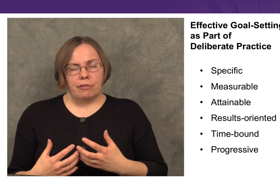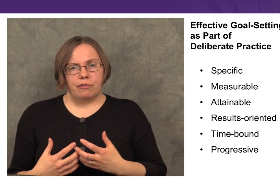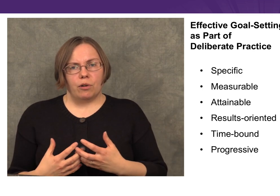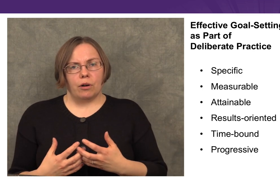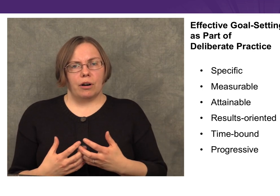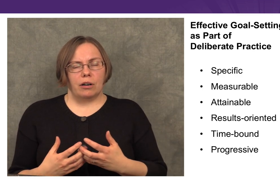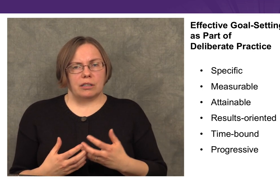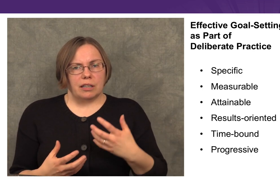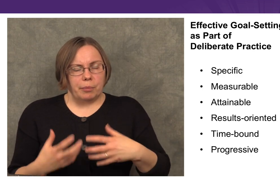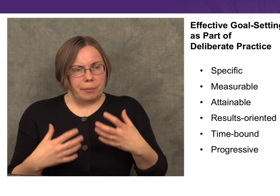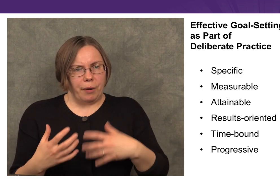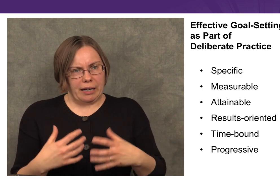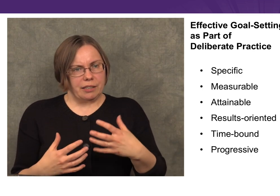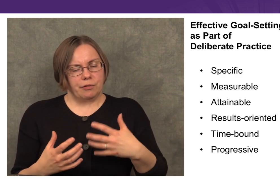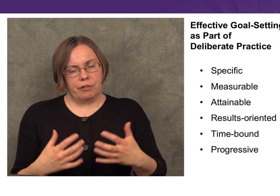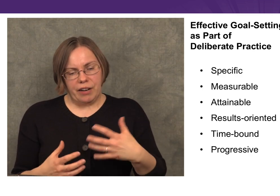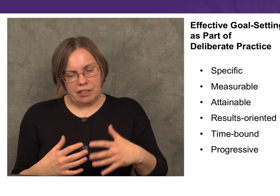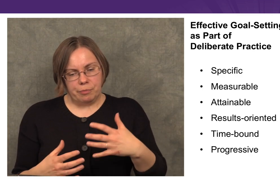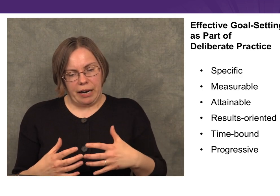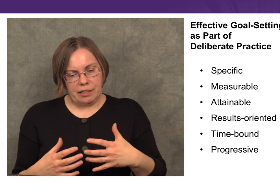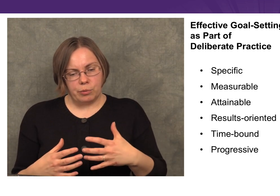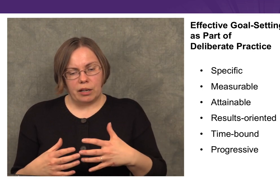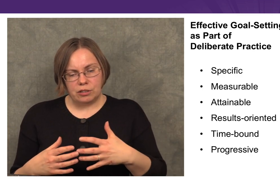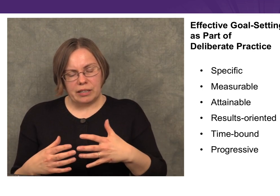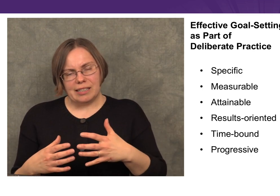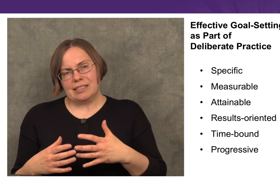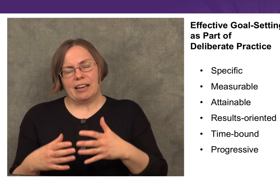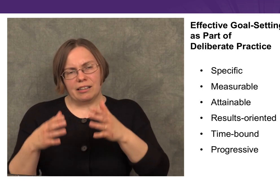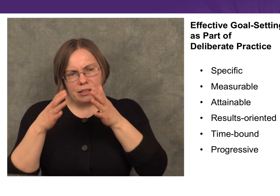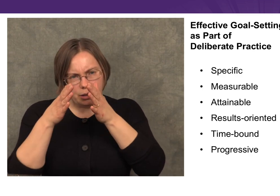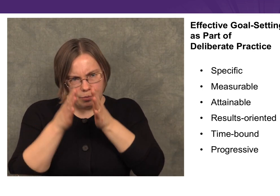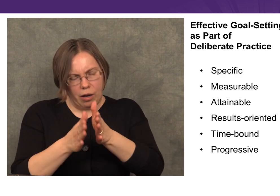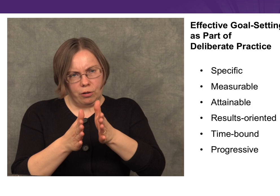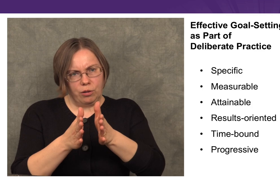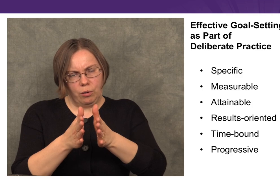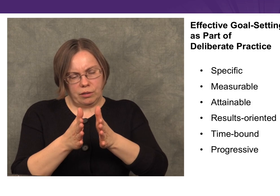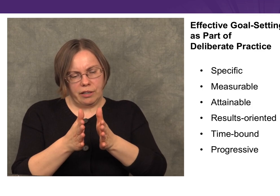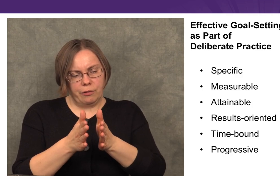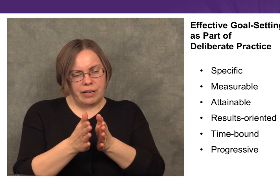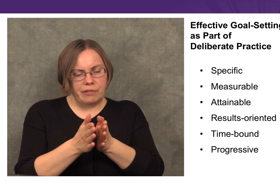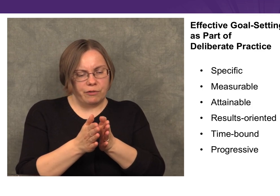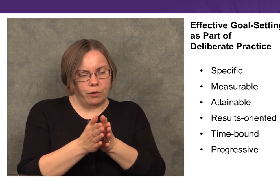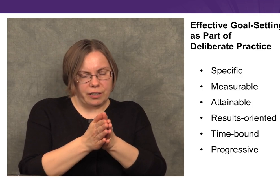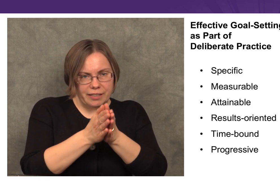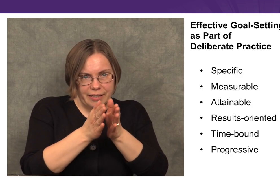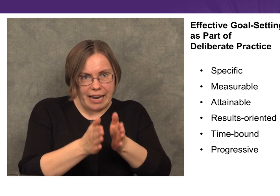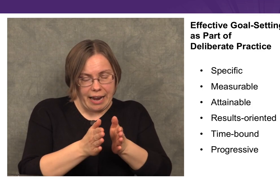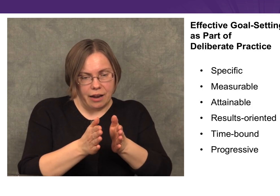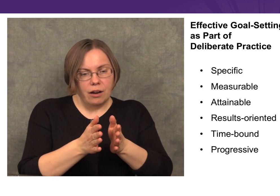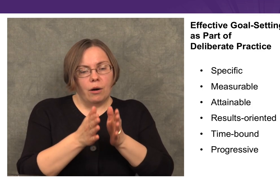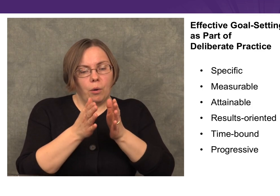but for deliberate practice, for effective practice, we also need to set smaller goals that are even for today,